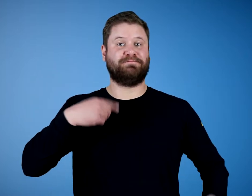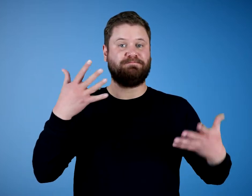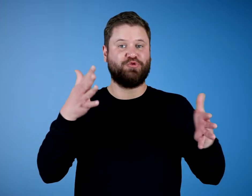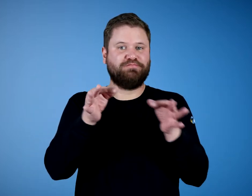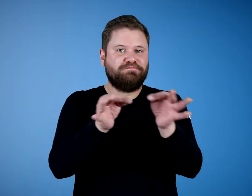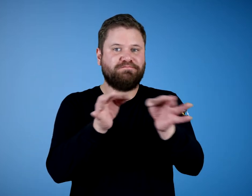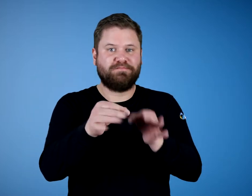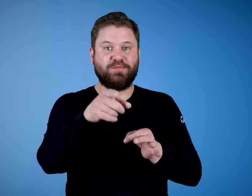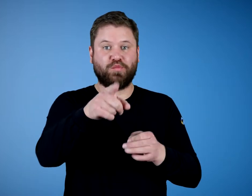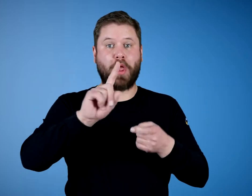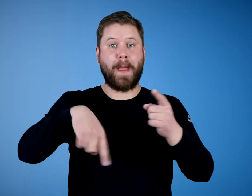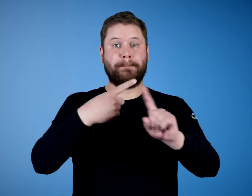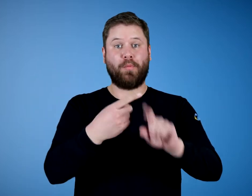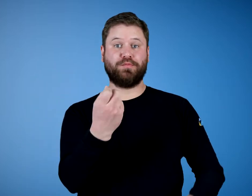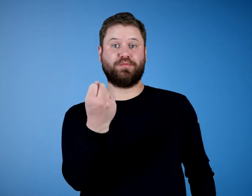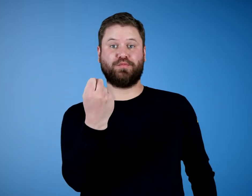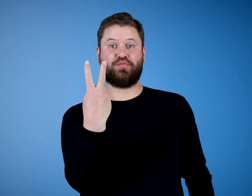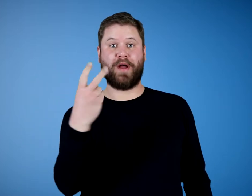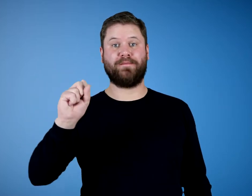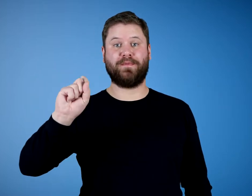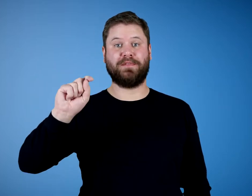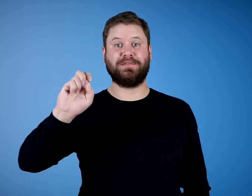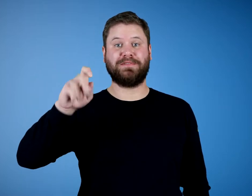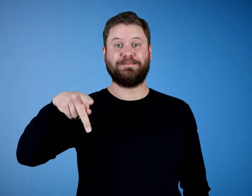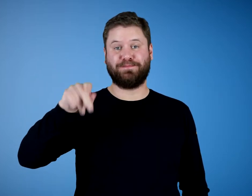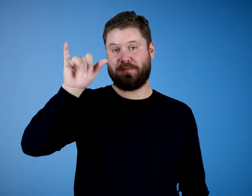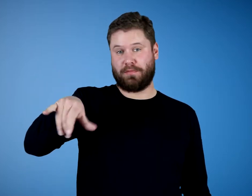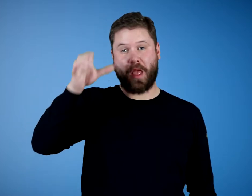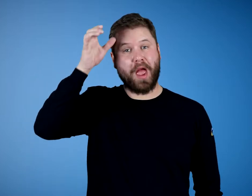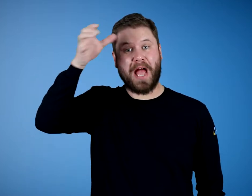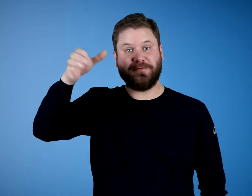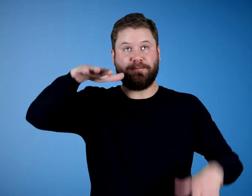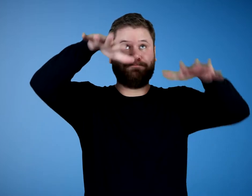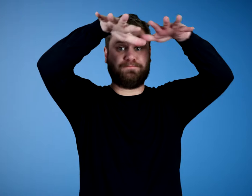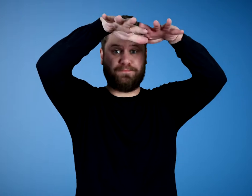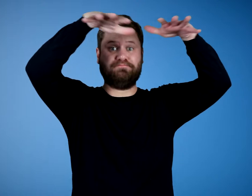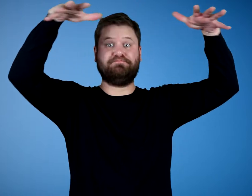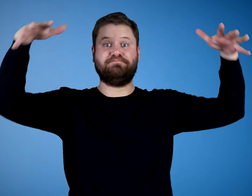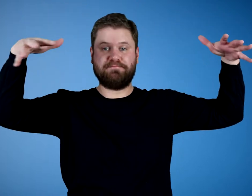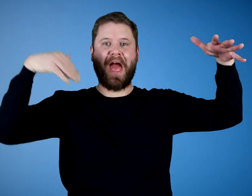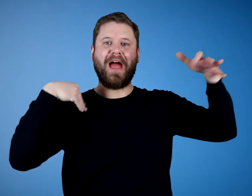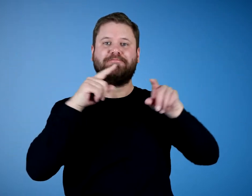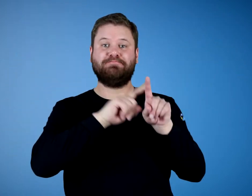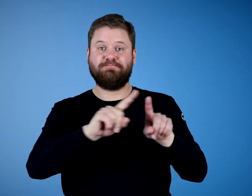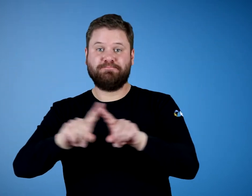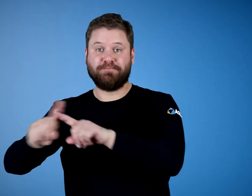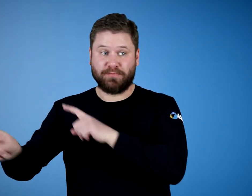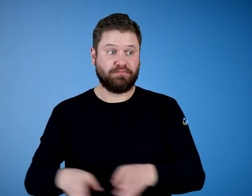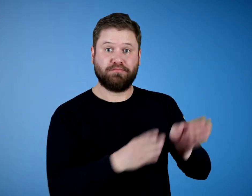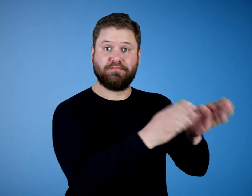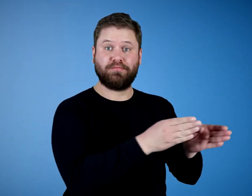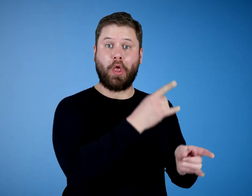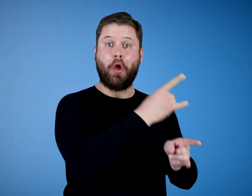I have explained about the 12 Step umbrella concept. They have different focused groups like,